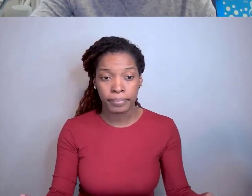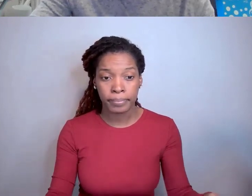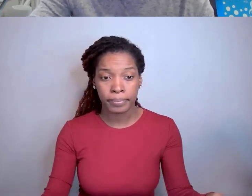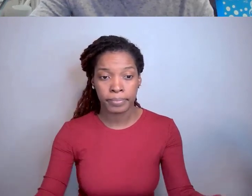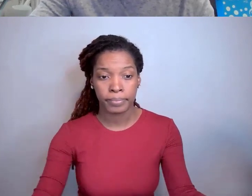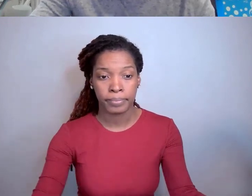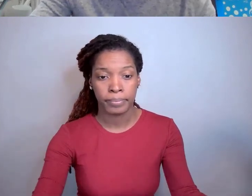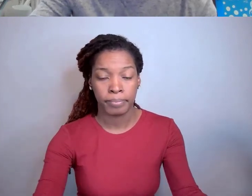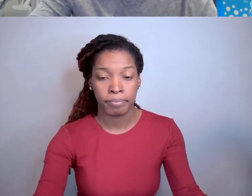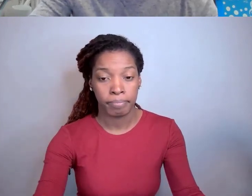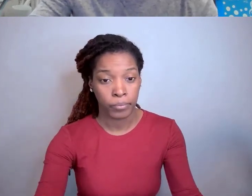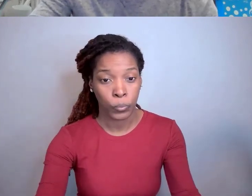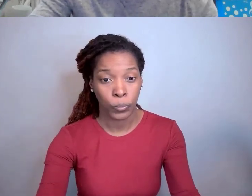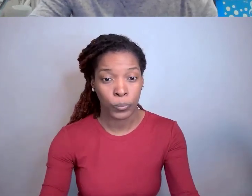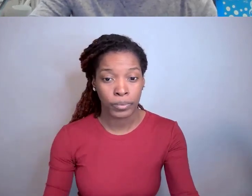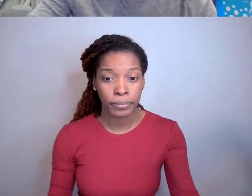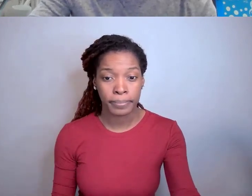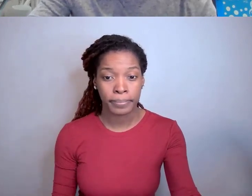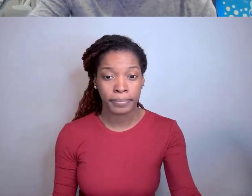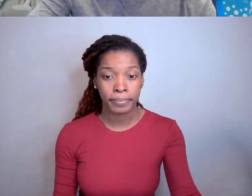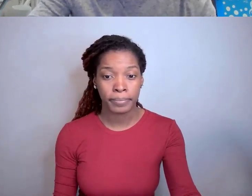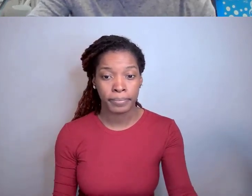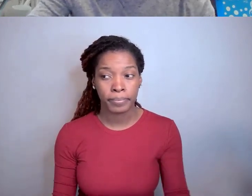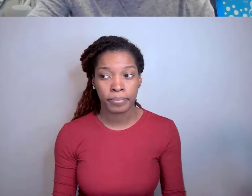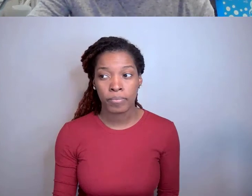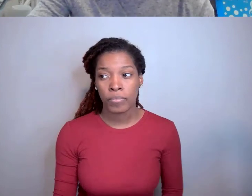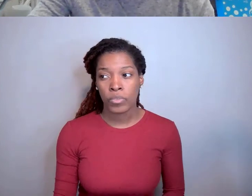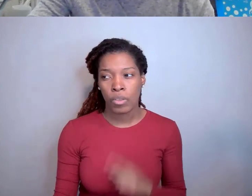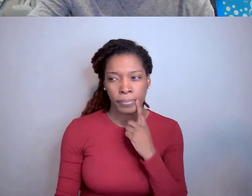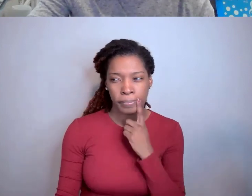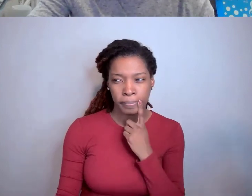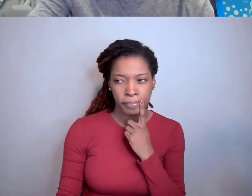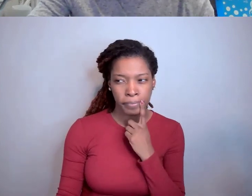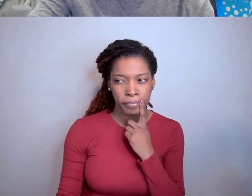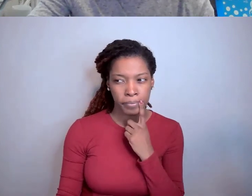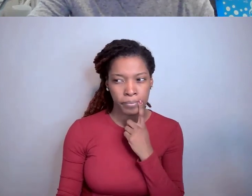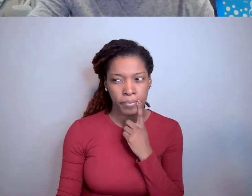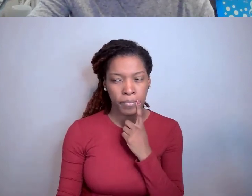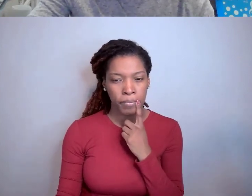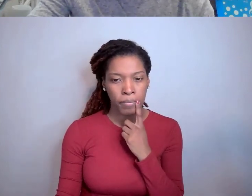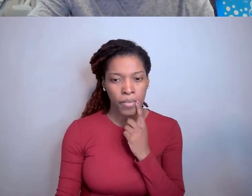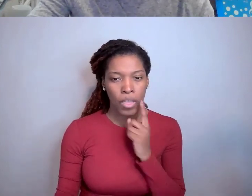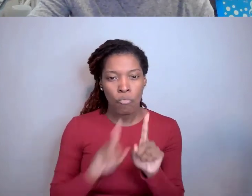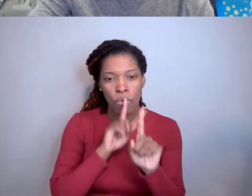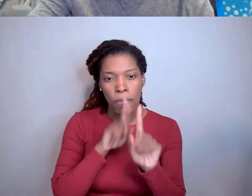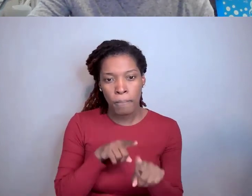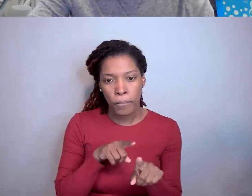Kristin Ta: Great. So here's one about report on an invention statement and what to report.